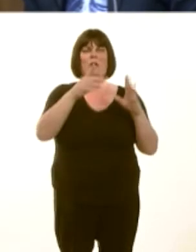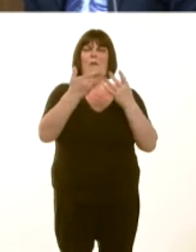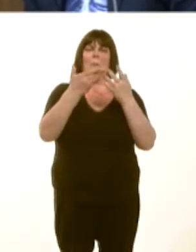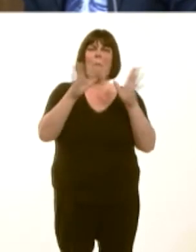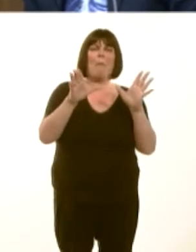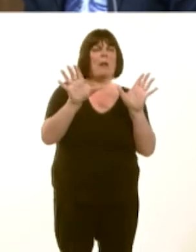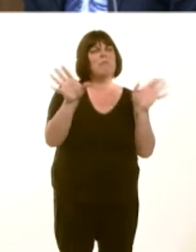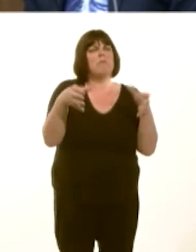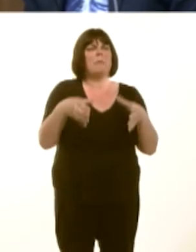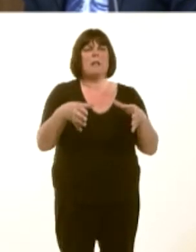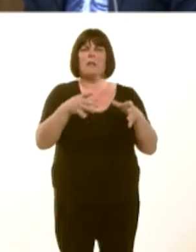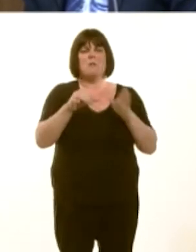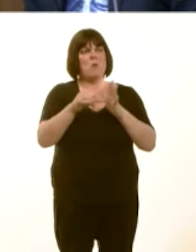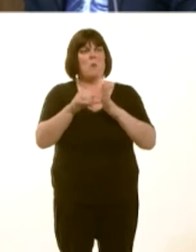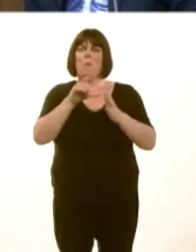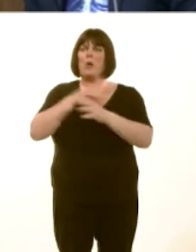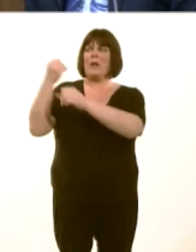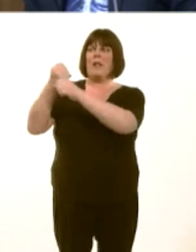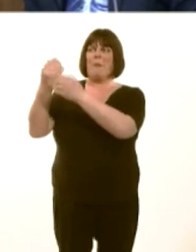y setliad ariannol yr ydym wedi ei gael.